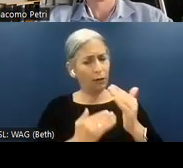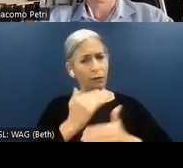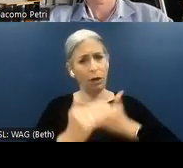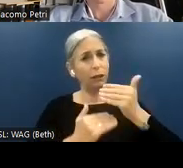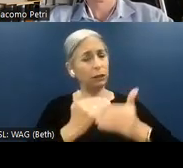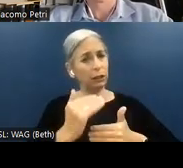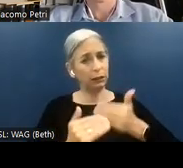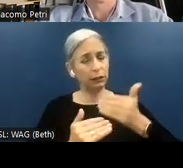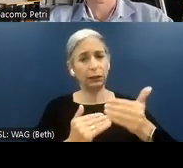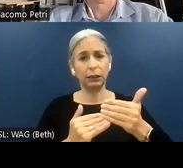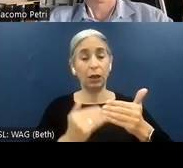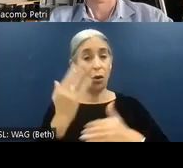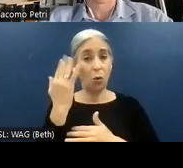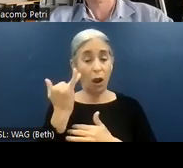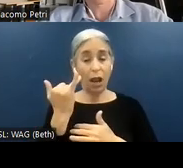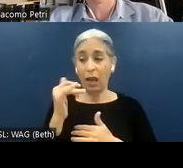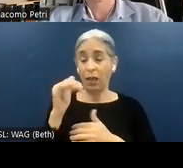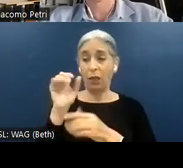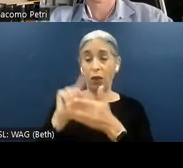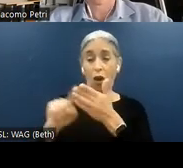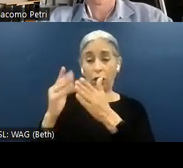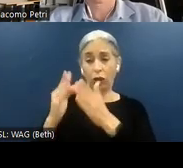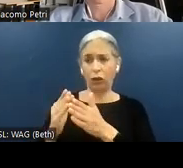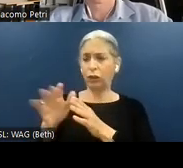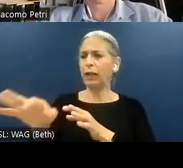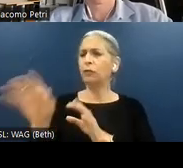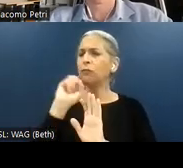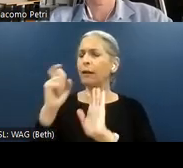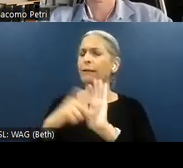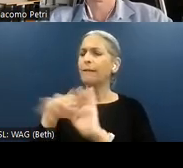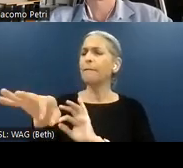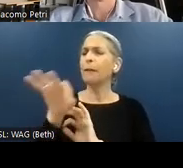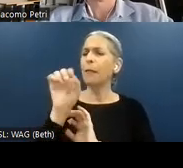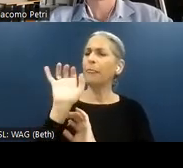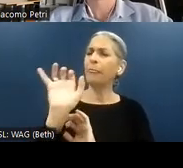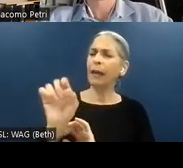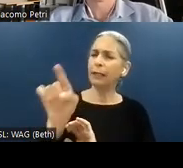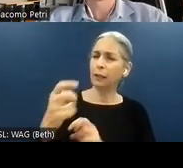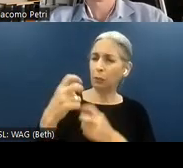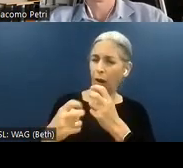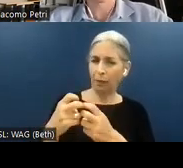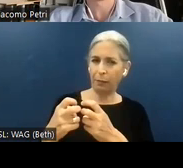it enables the auditors to pinpoint the source of accessibility barriers and provides valuable